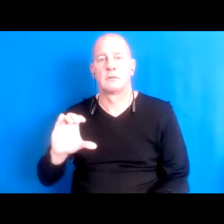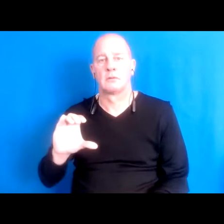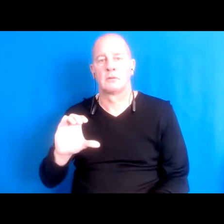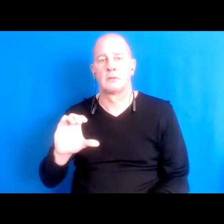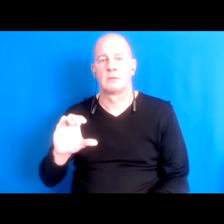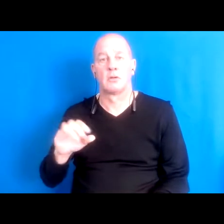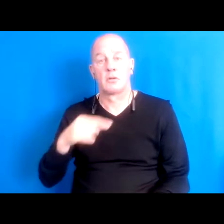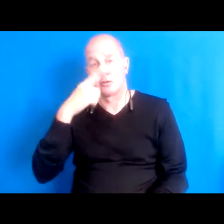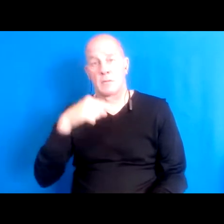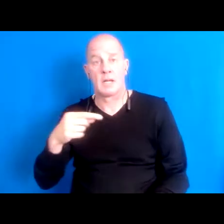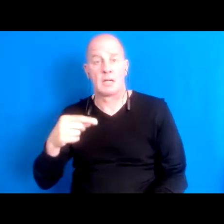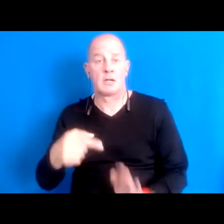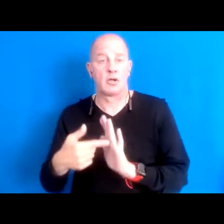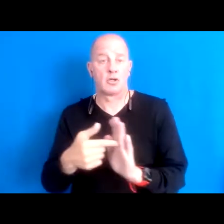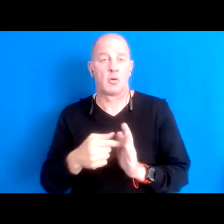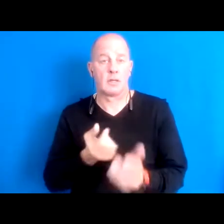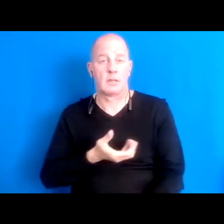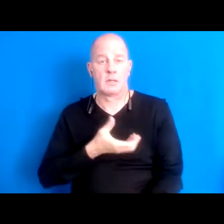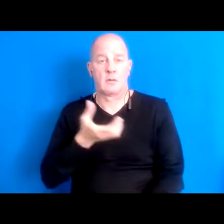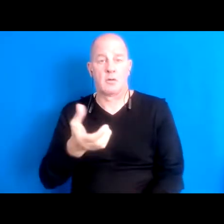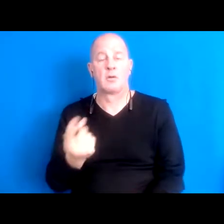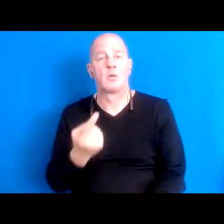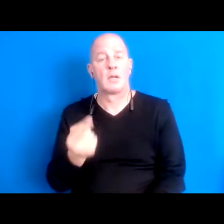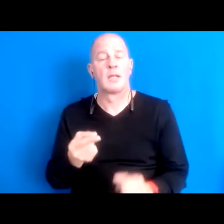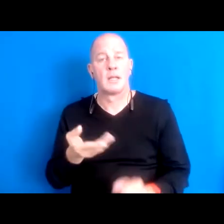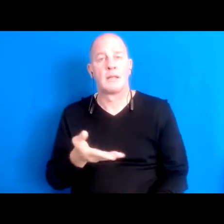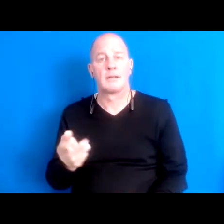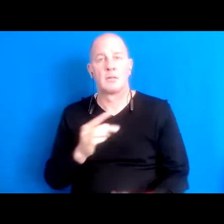16:06:37 For me this was one of my entry points into thinking through interdependence, and